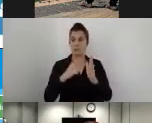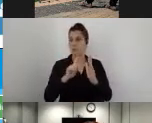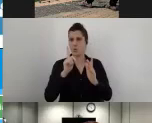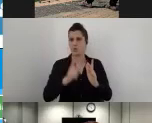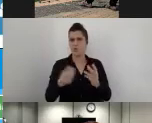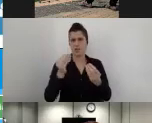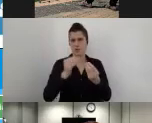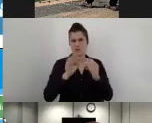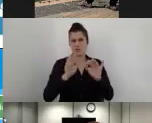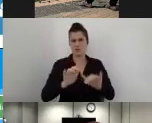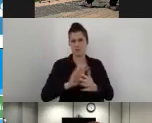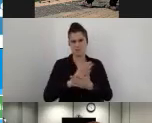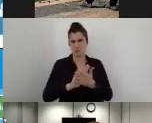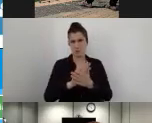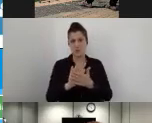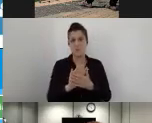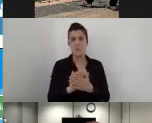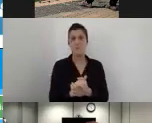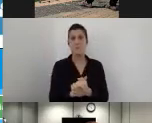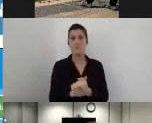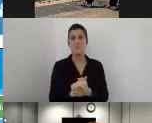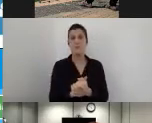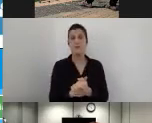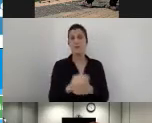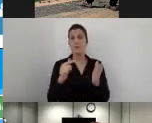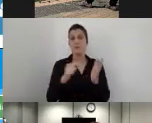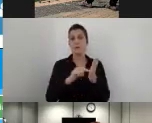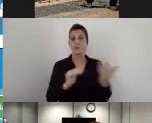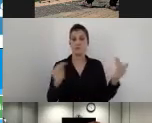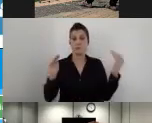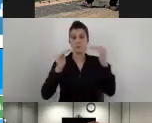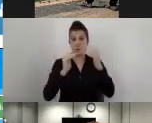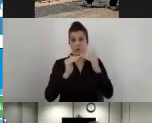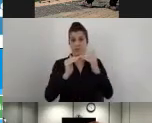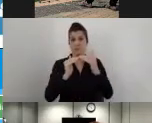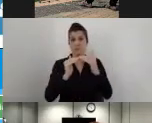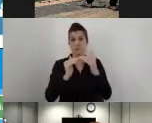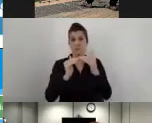In this case, since it's compliant, I will also not add it here.